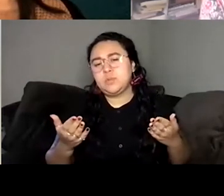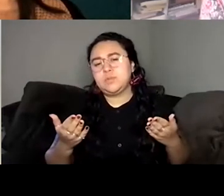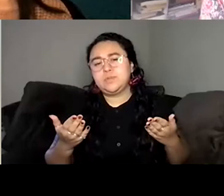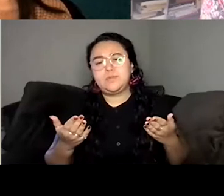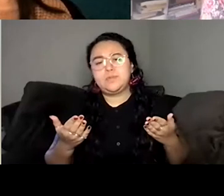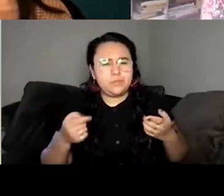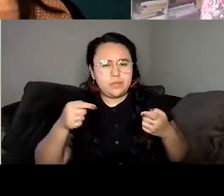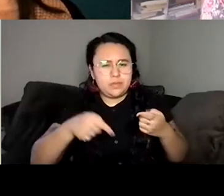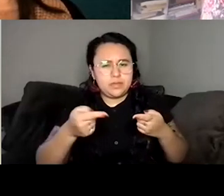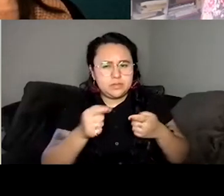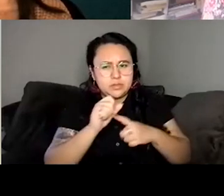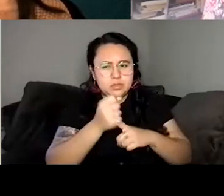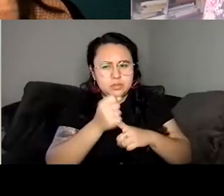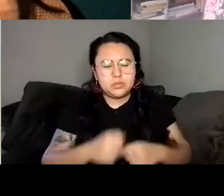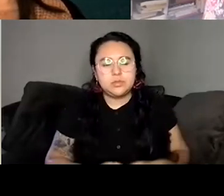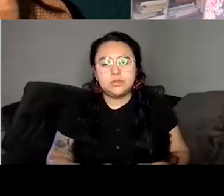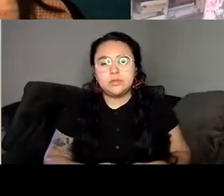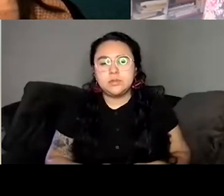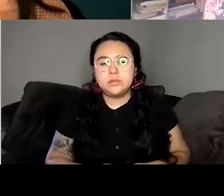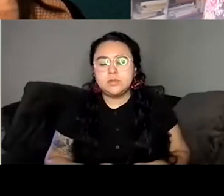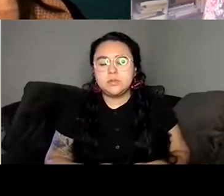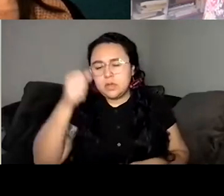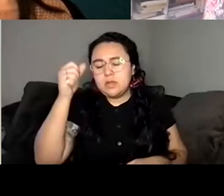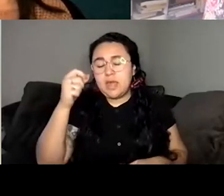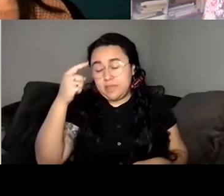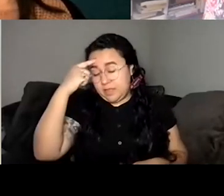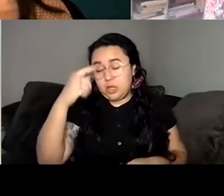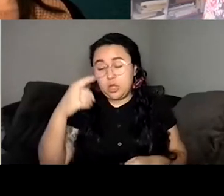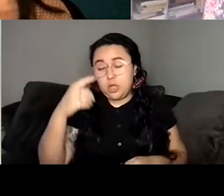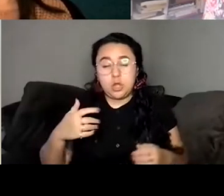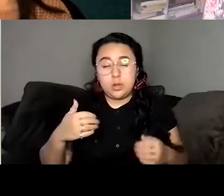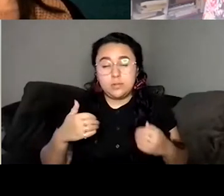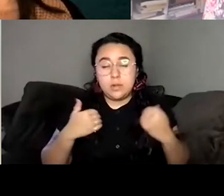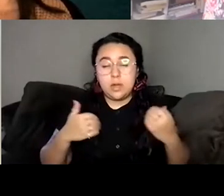so I think from that early, you know, if you feel like you're very notice like that you